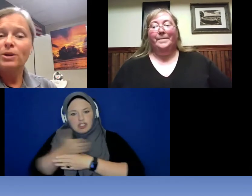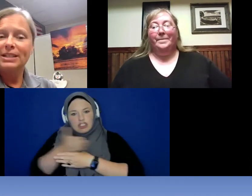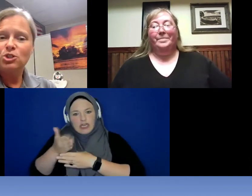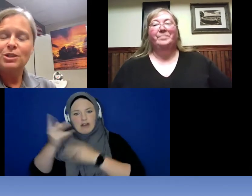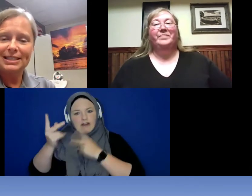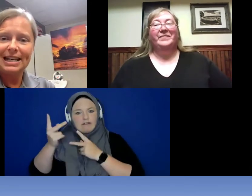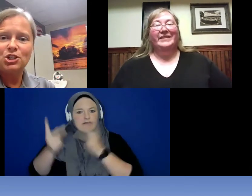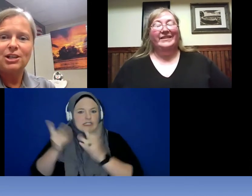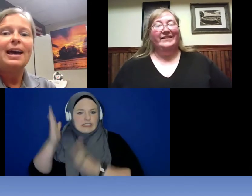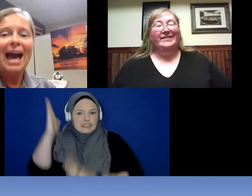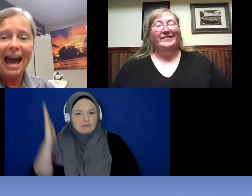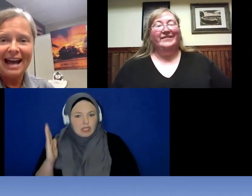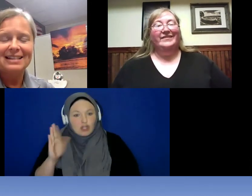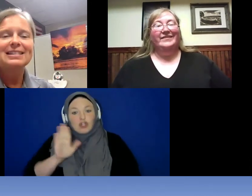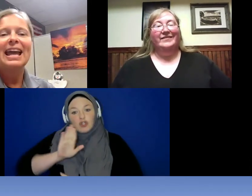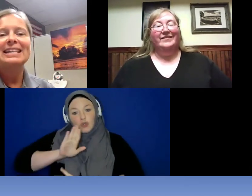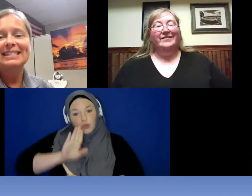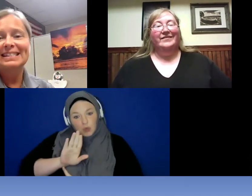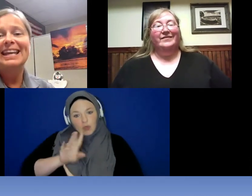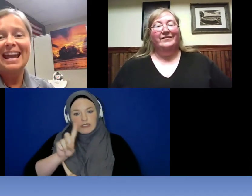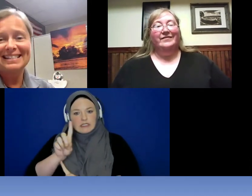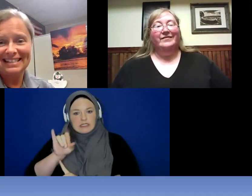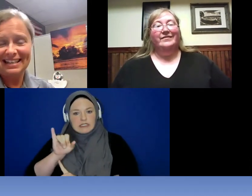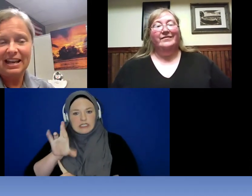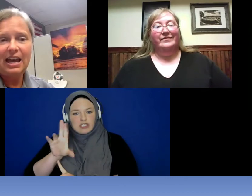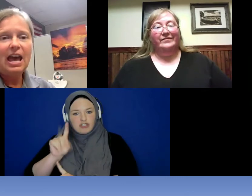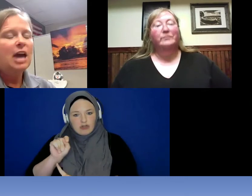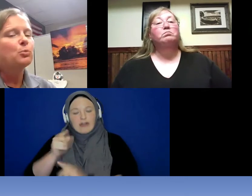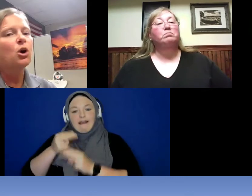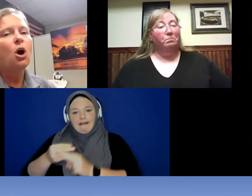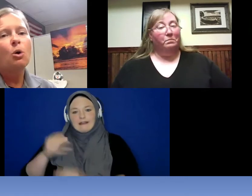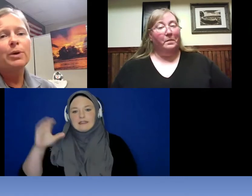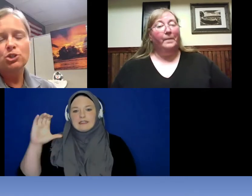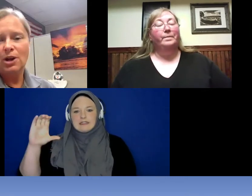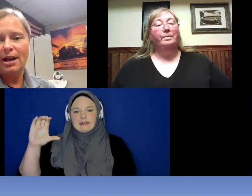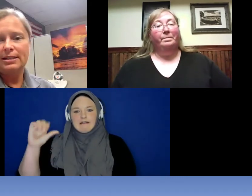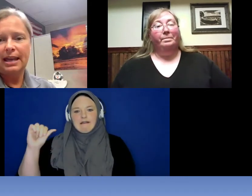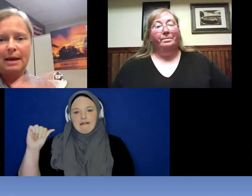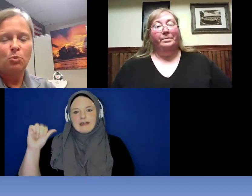district station has a CAC and we are always trying to get